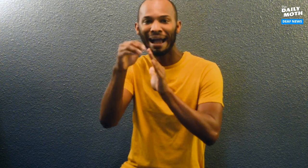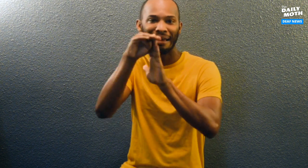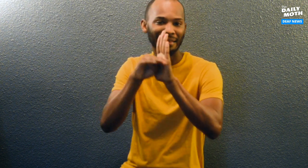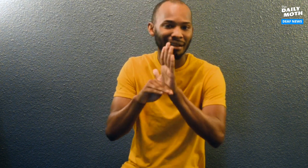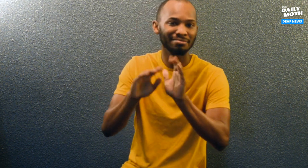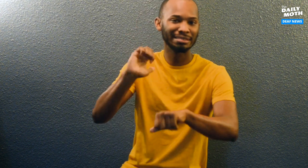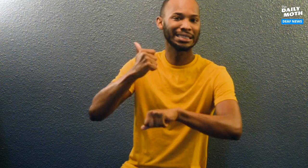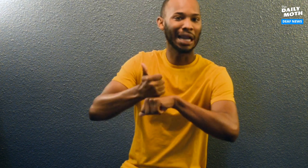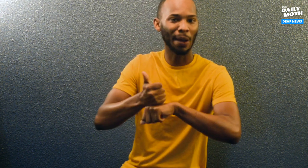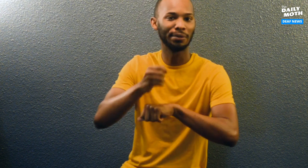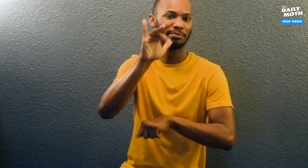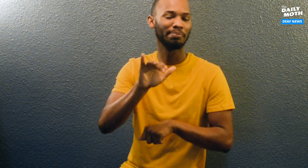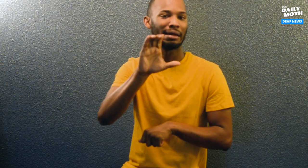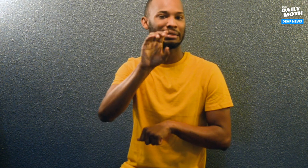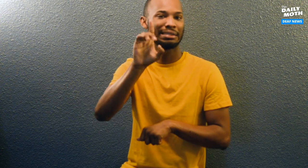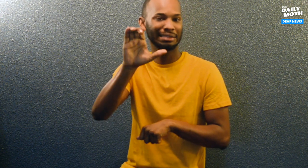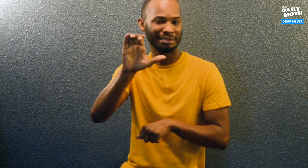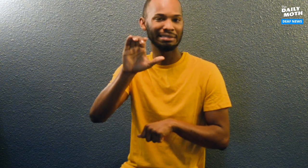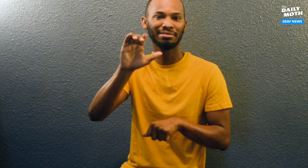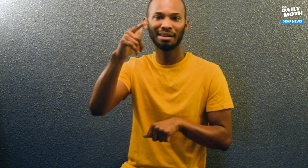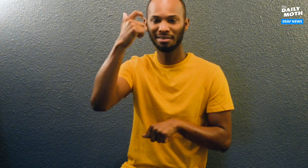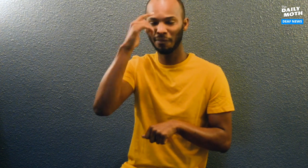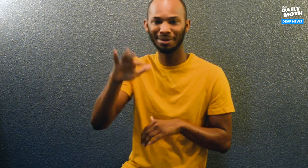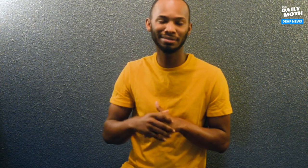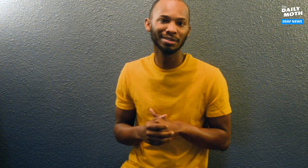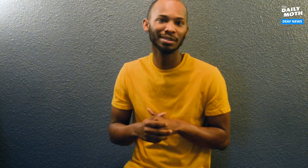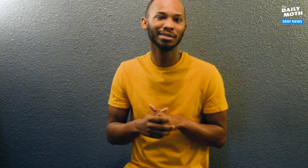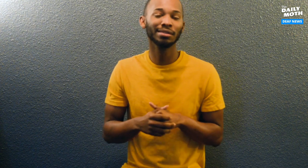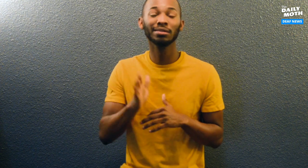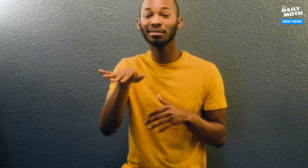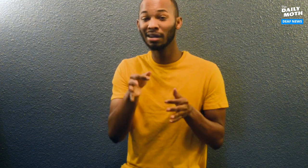guidelines established by the CDC and the government.